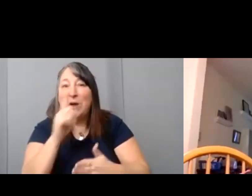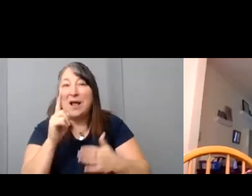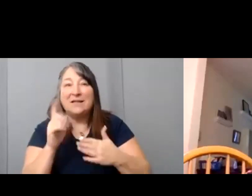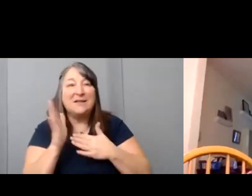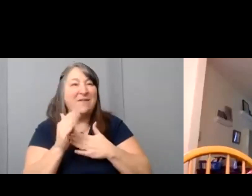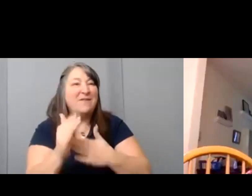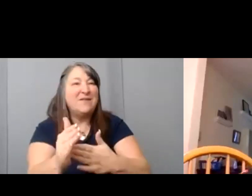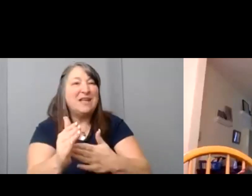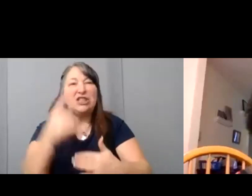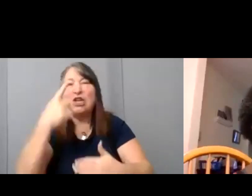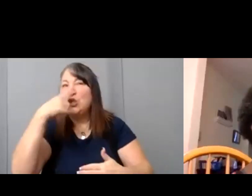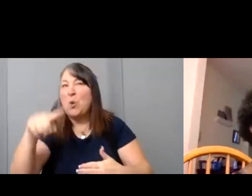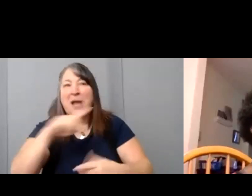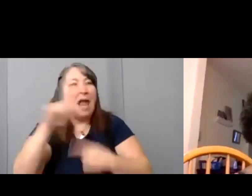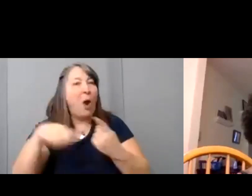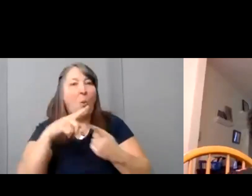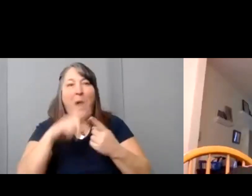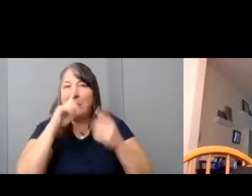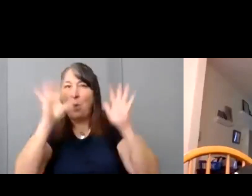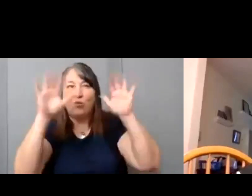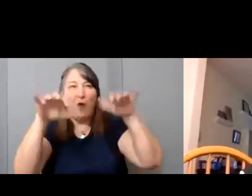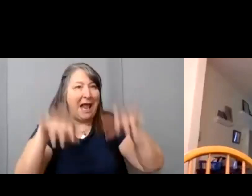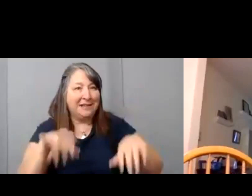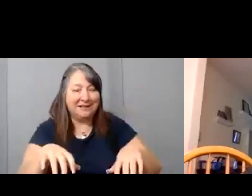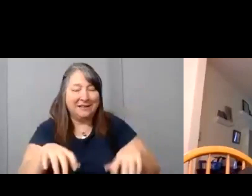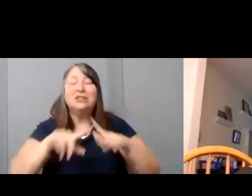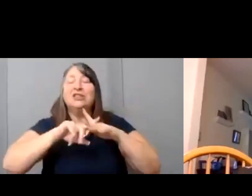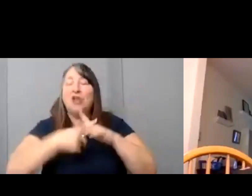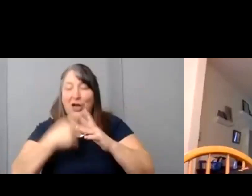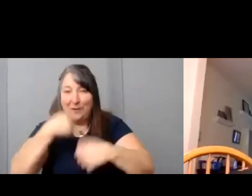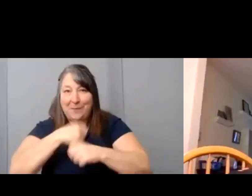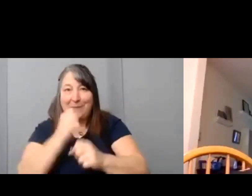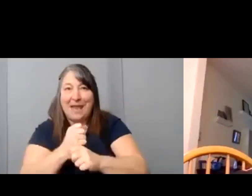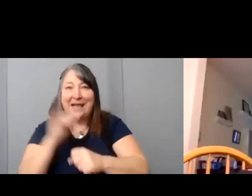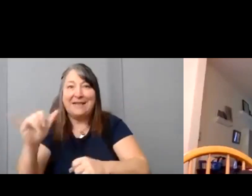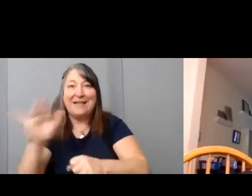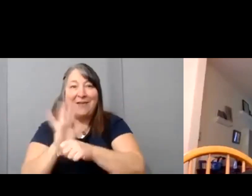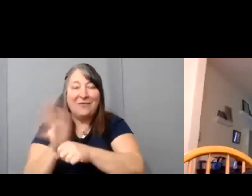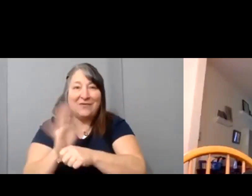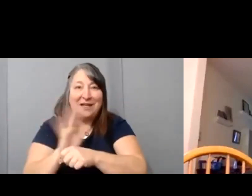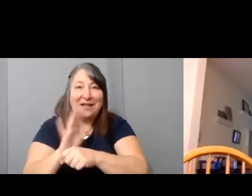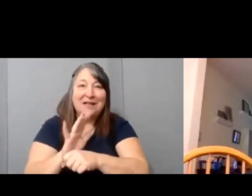She began making videos on YouTube in 2016,